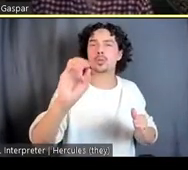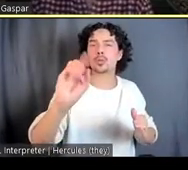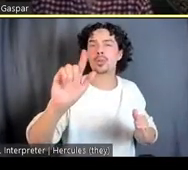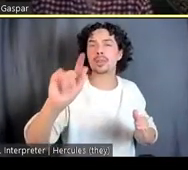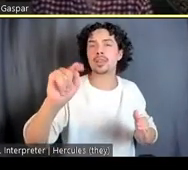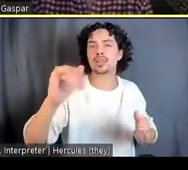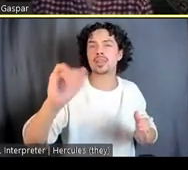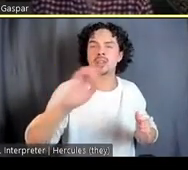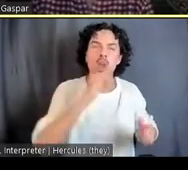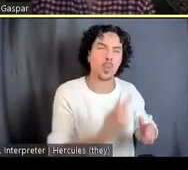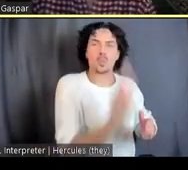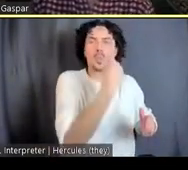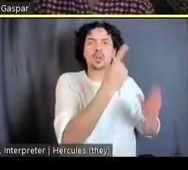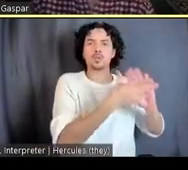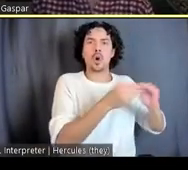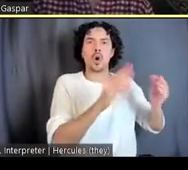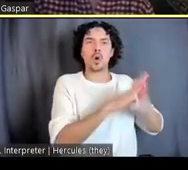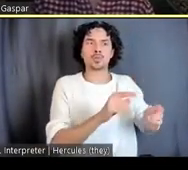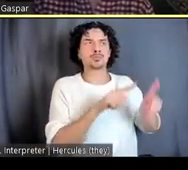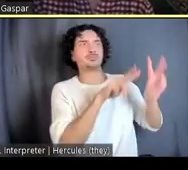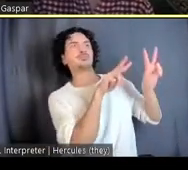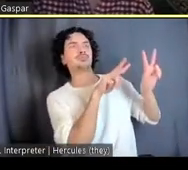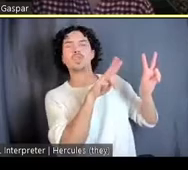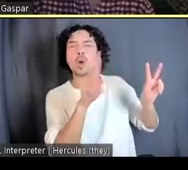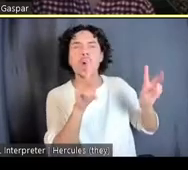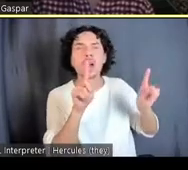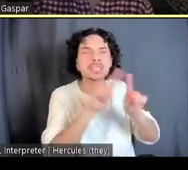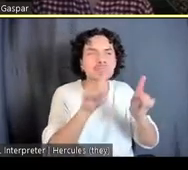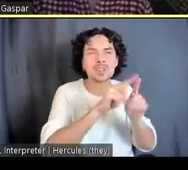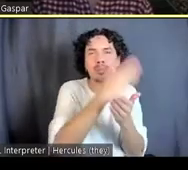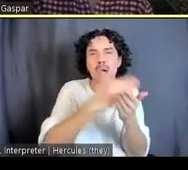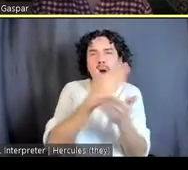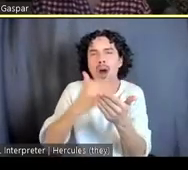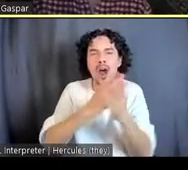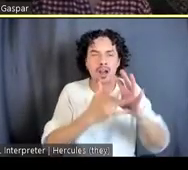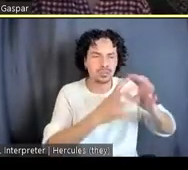It's made up of different kinds of fragments, different kinds of political